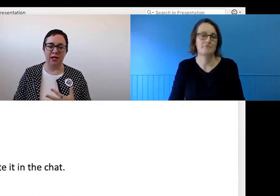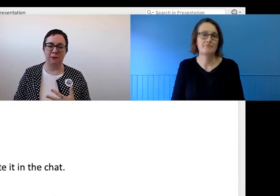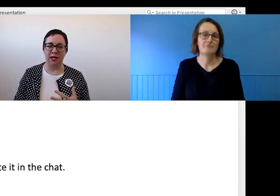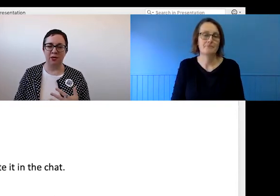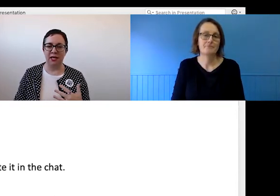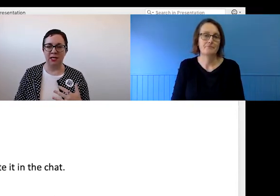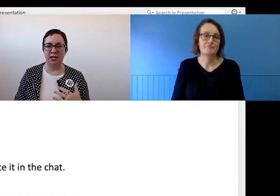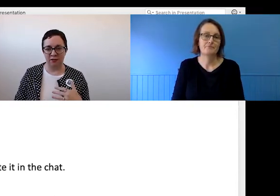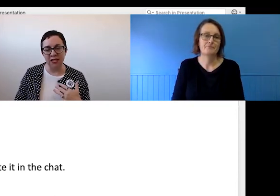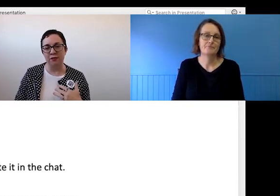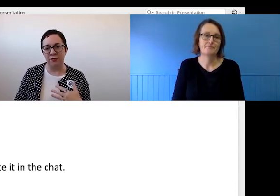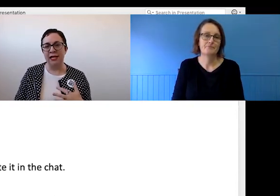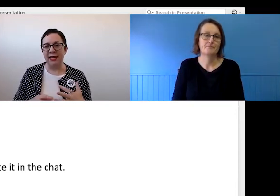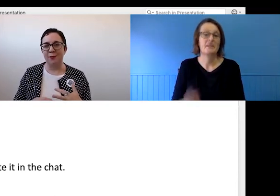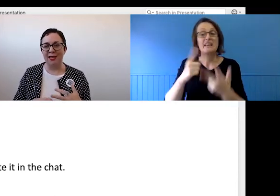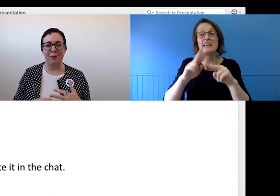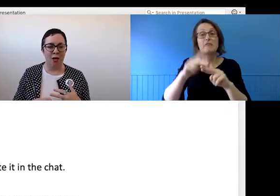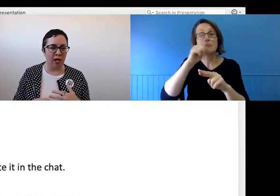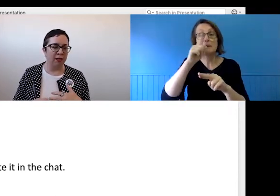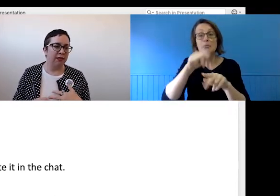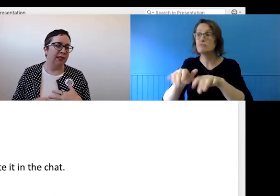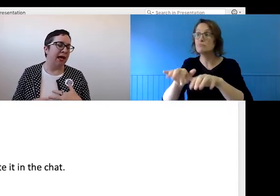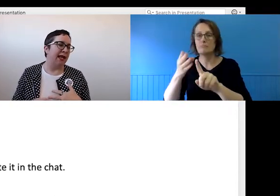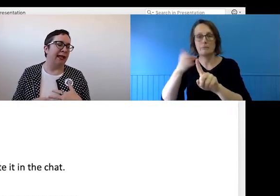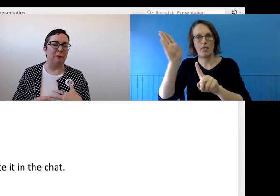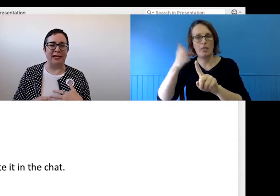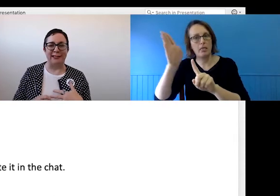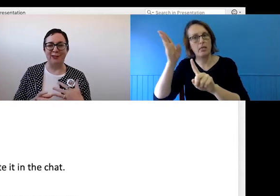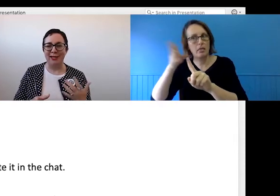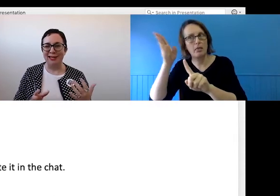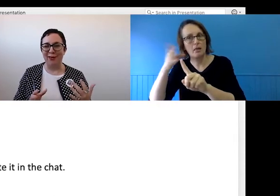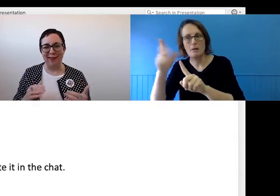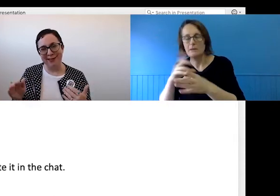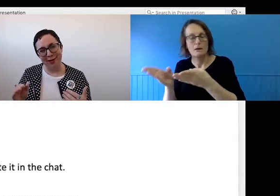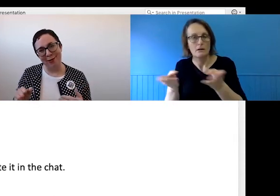can make those meetings less effective, it can be distracting to others if they notice